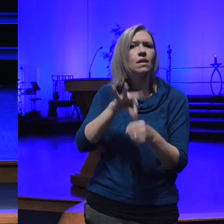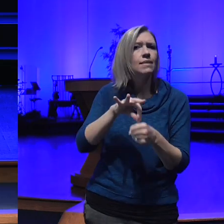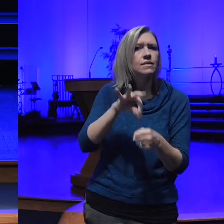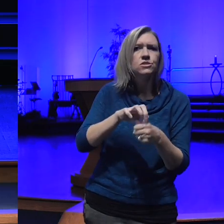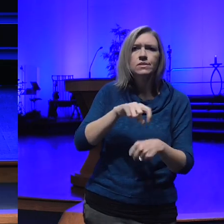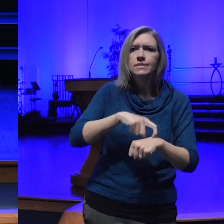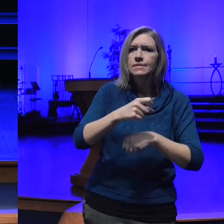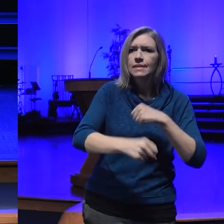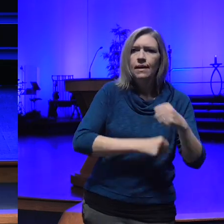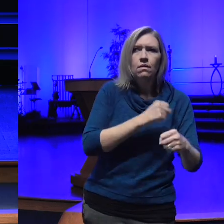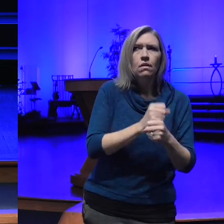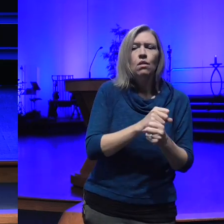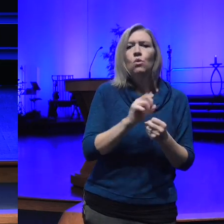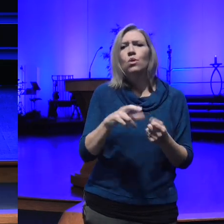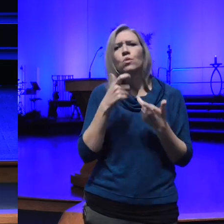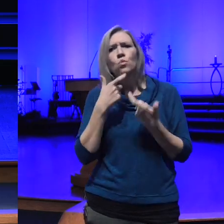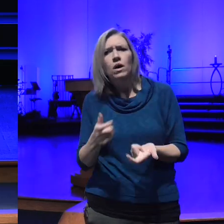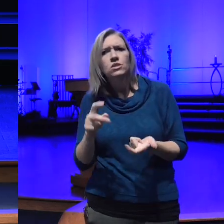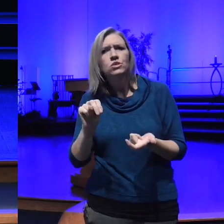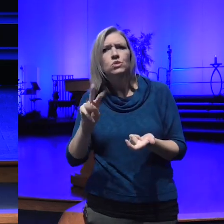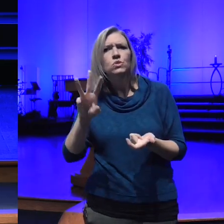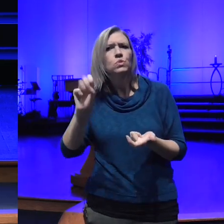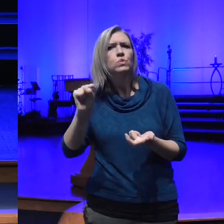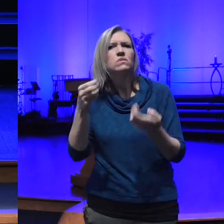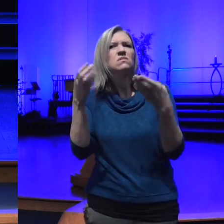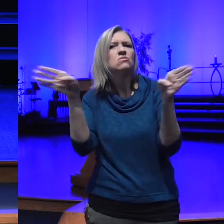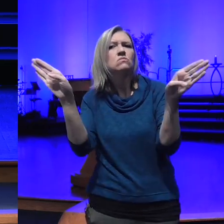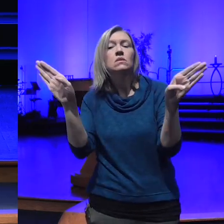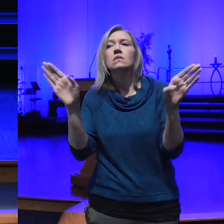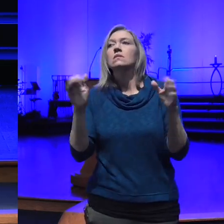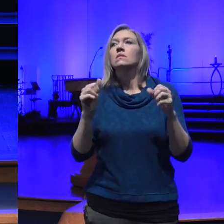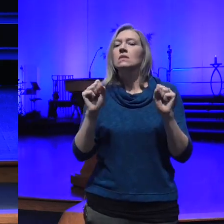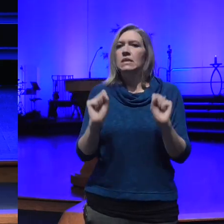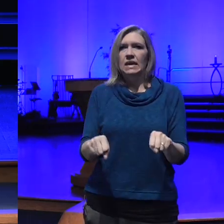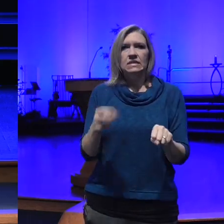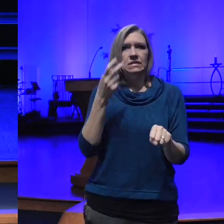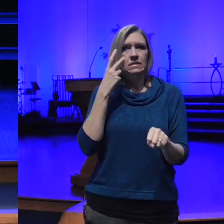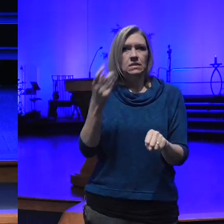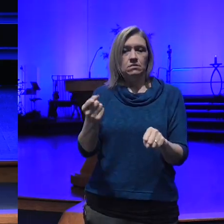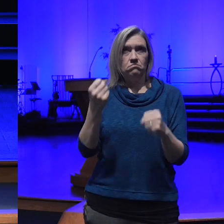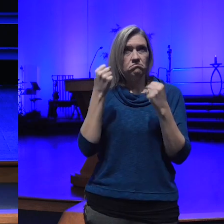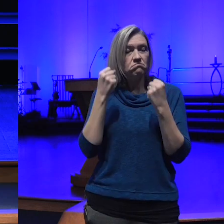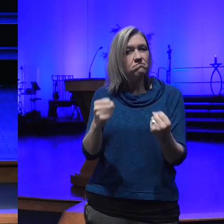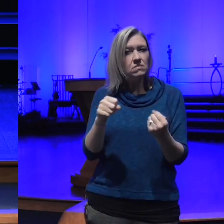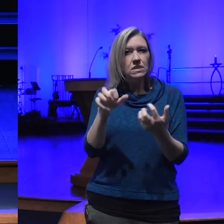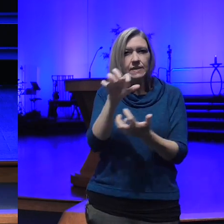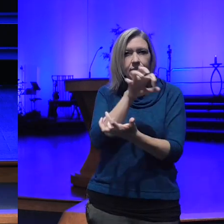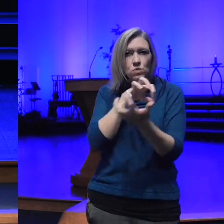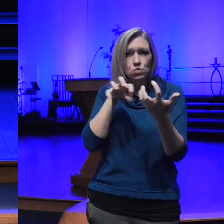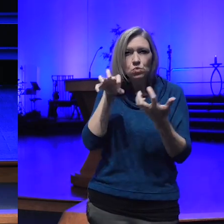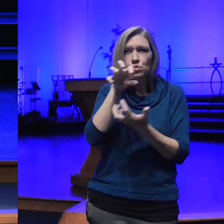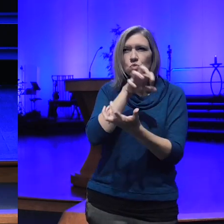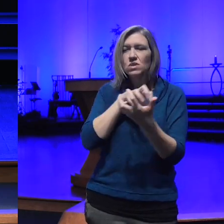news happen is that there can be great confusion and we can feel confounded by what we're seeing